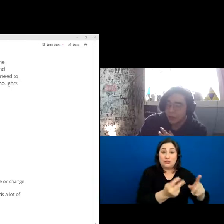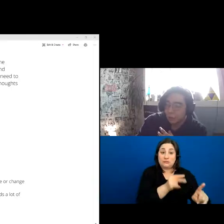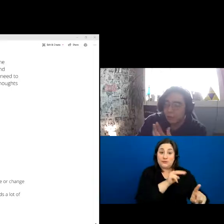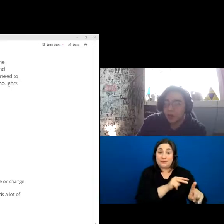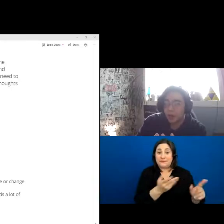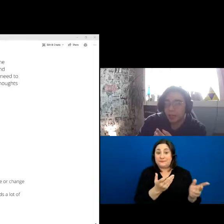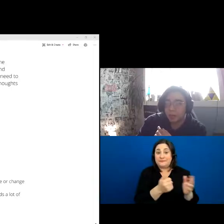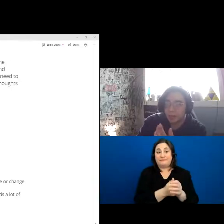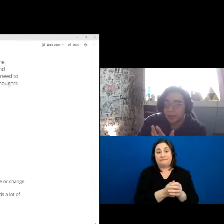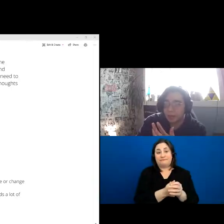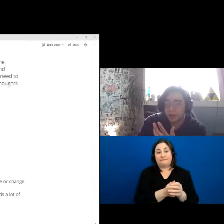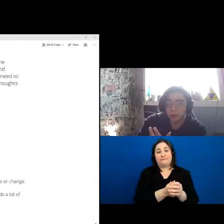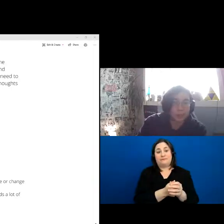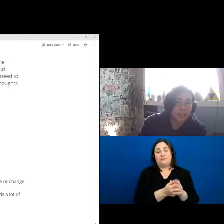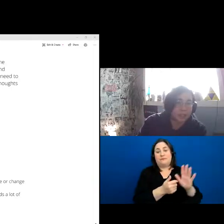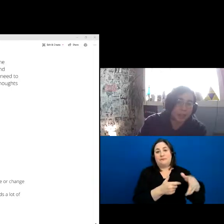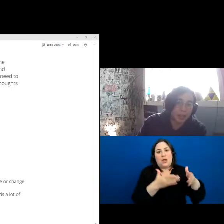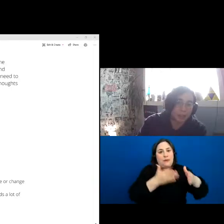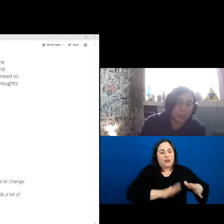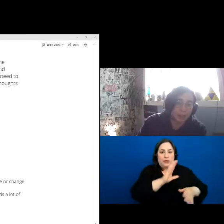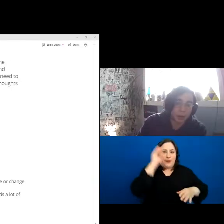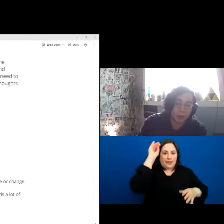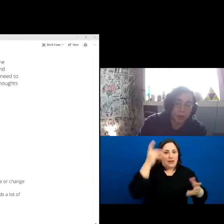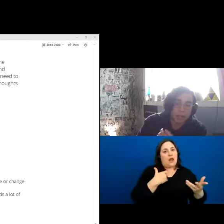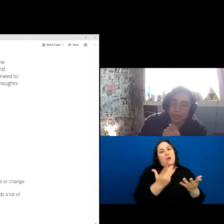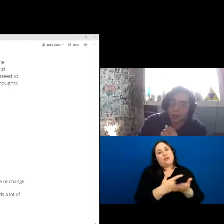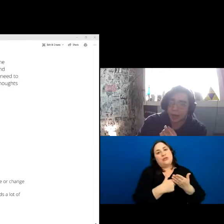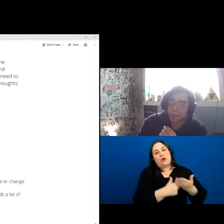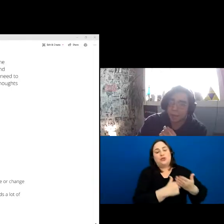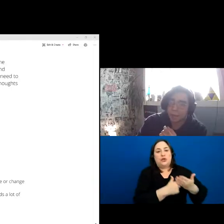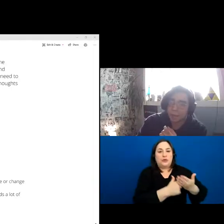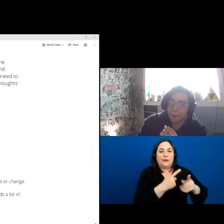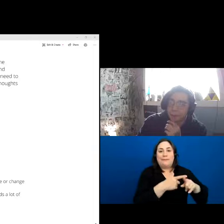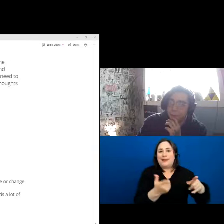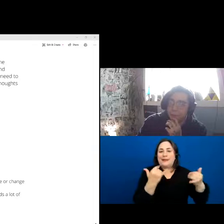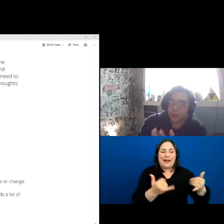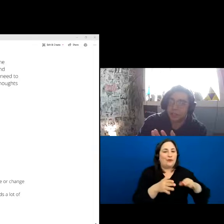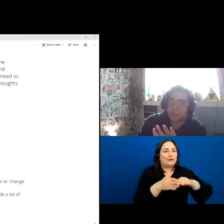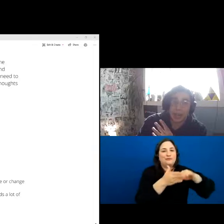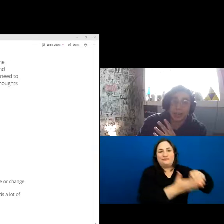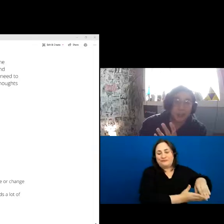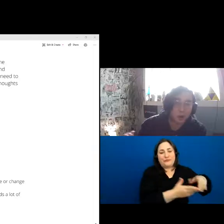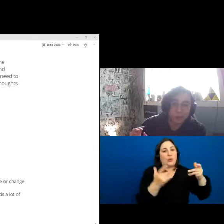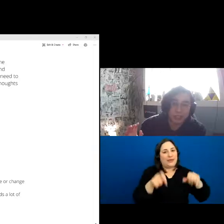we've been talking about this for too long, we need to see action. Tradition and action really